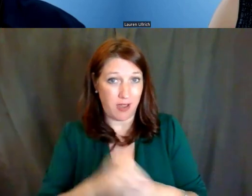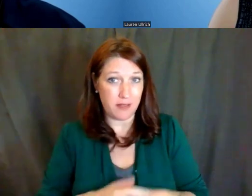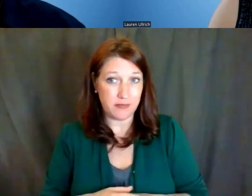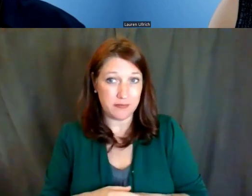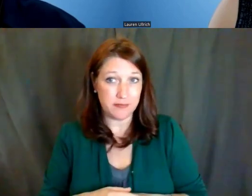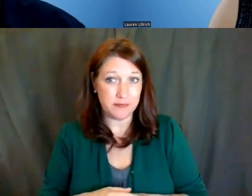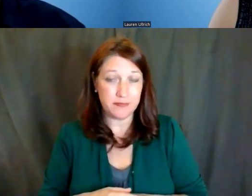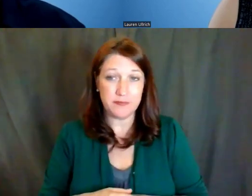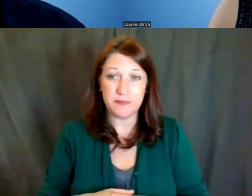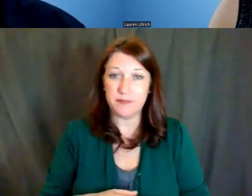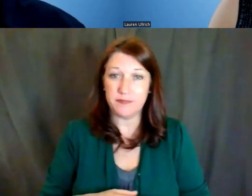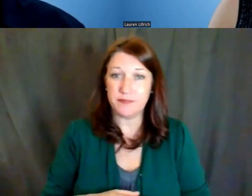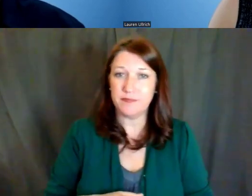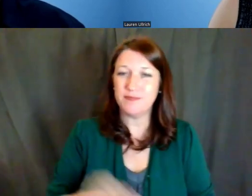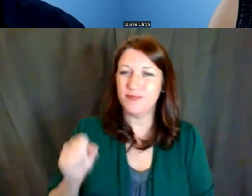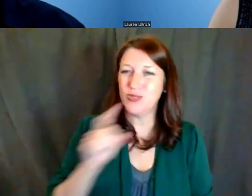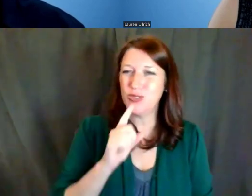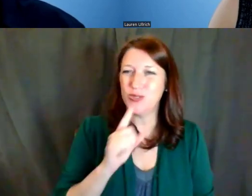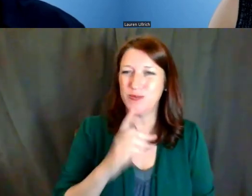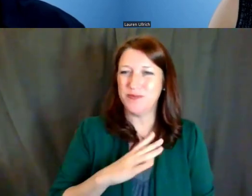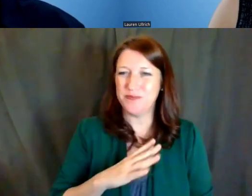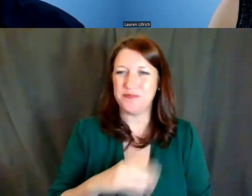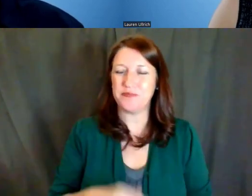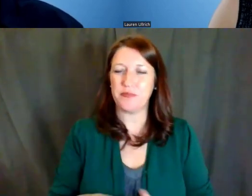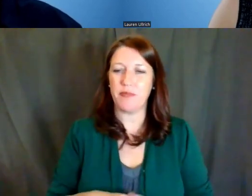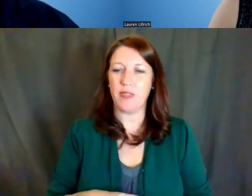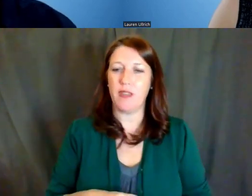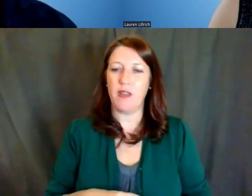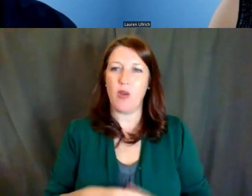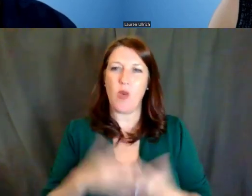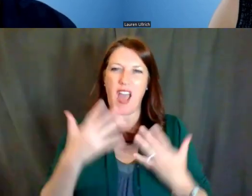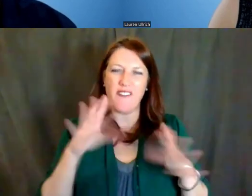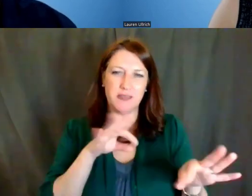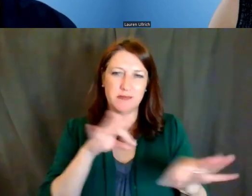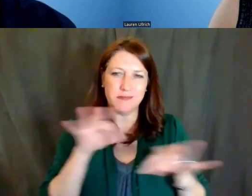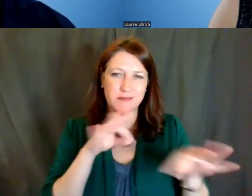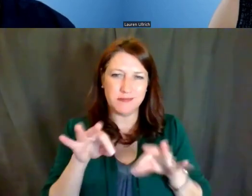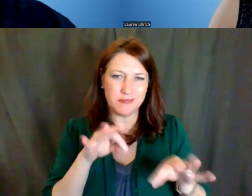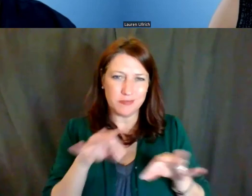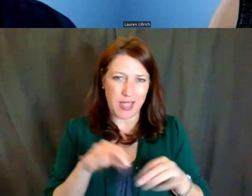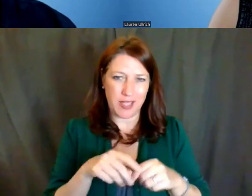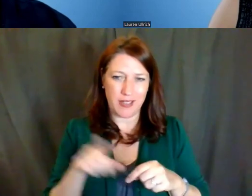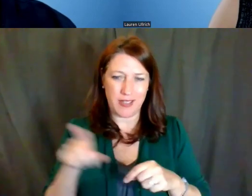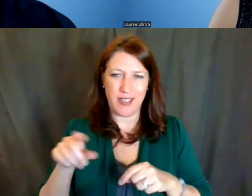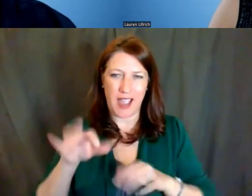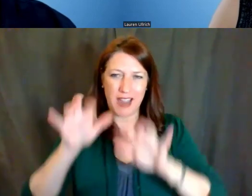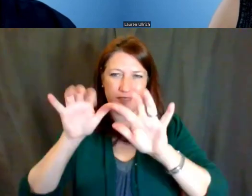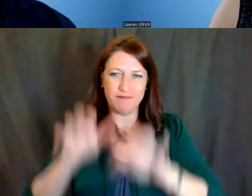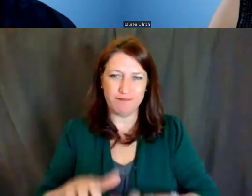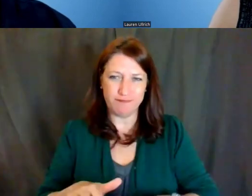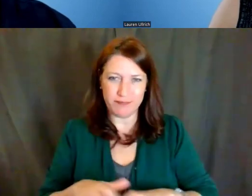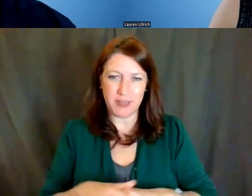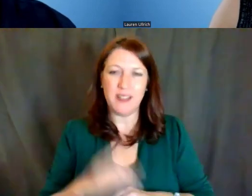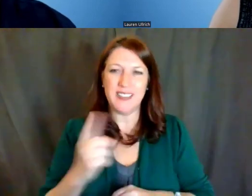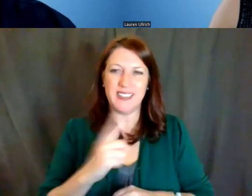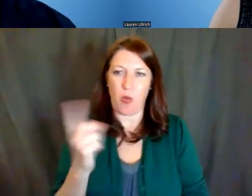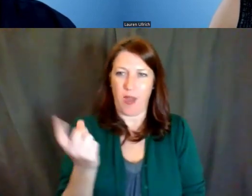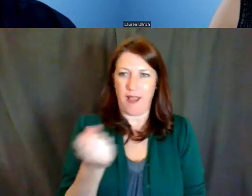Lisa Evans: Yes. So as I had explained in the Q and A box, someone was asking a question about,